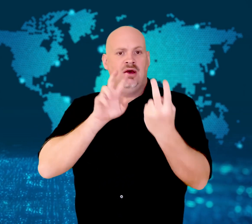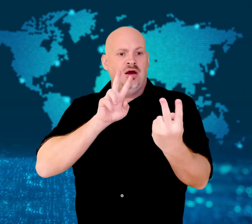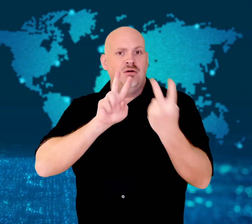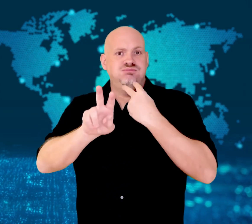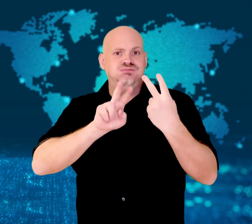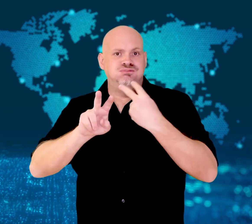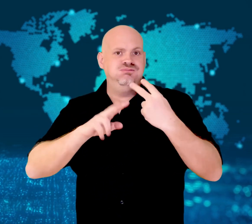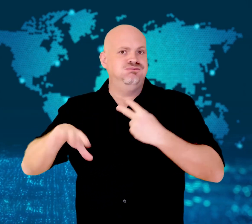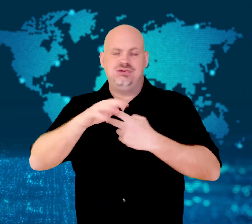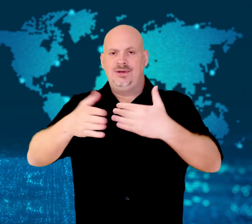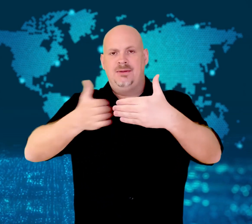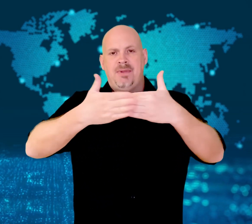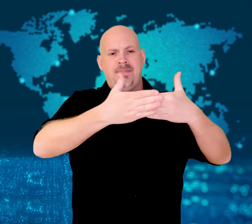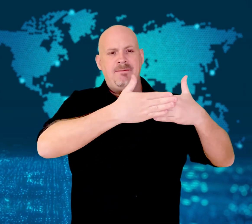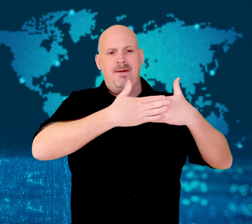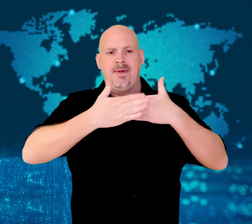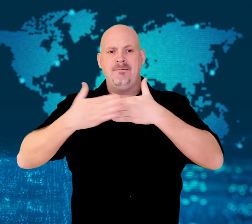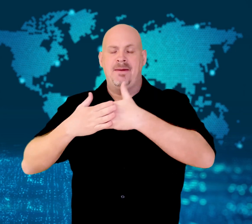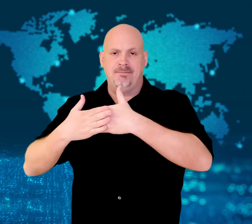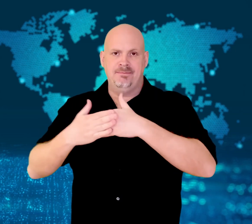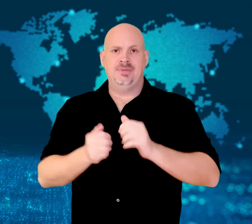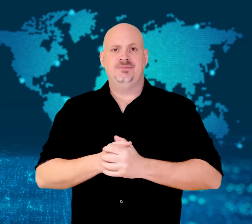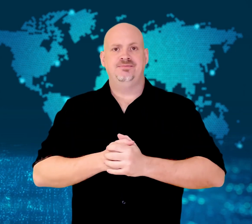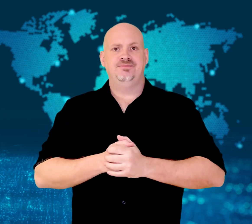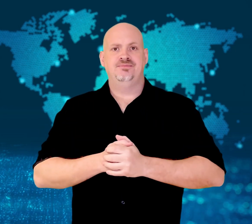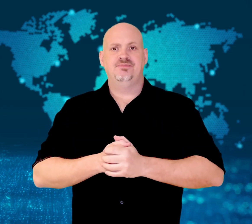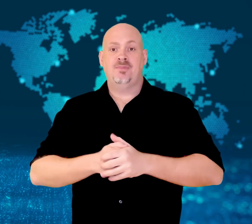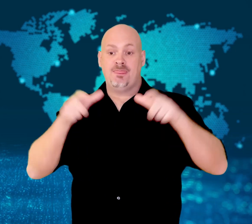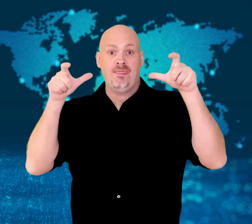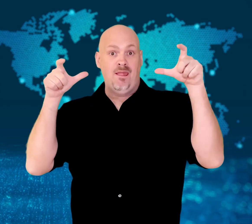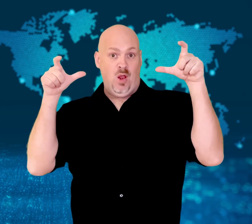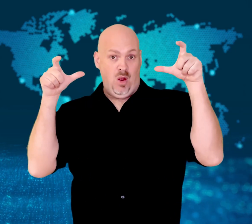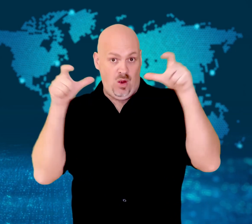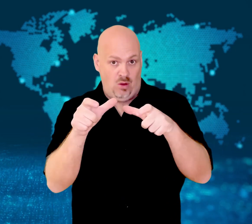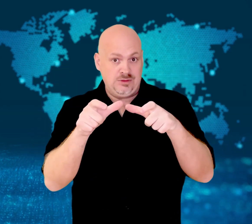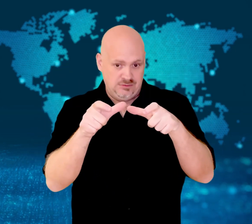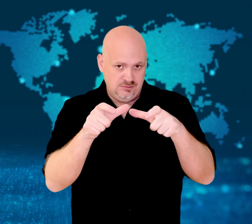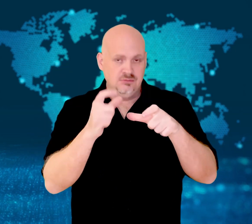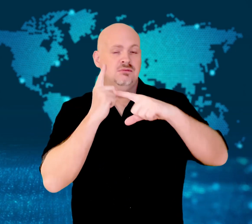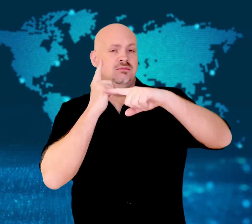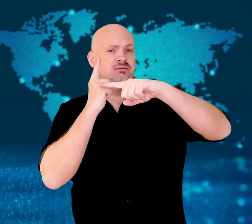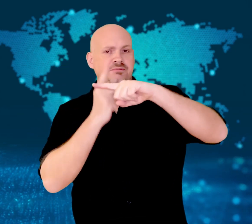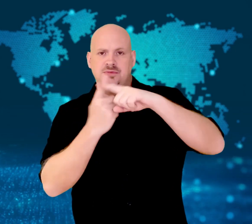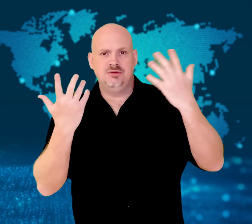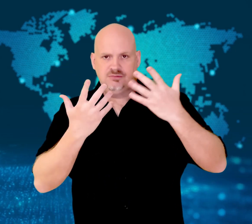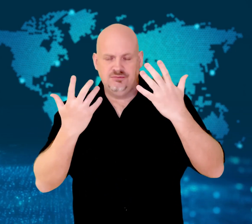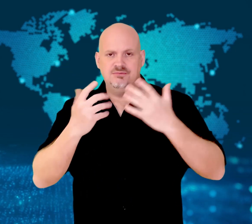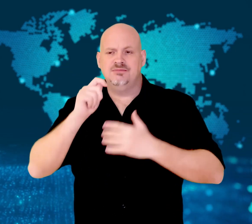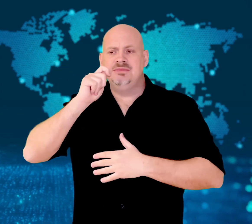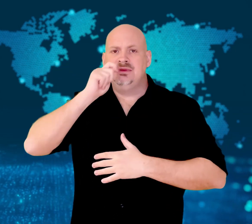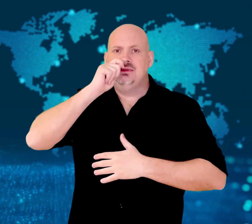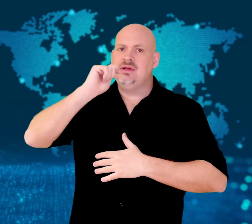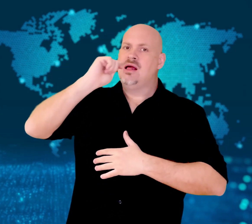In addition to the lockdowns, mass testing will take place by